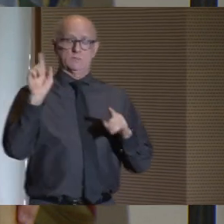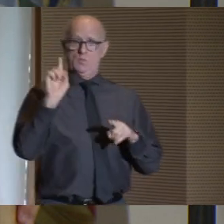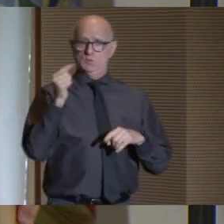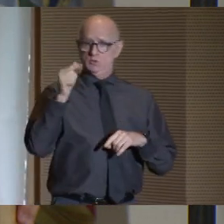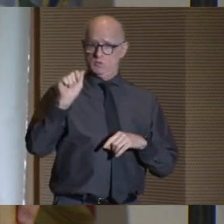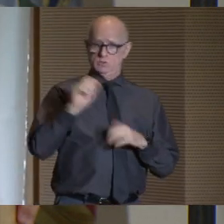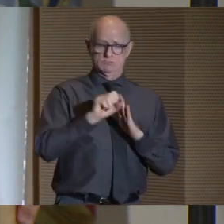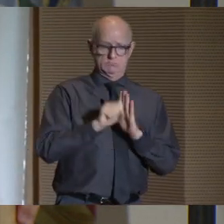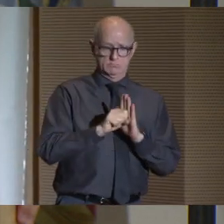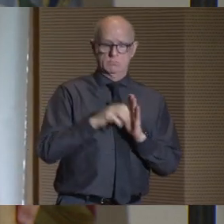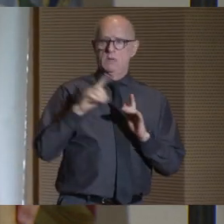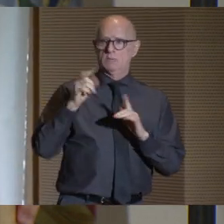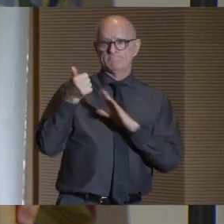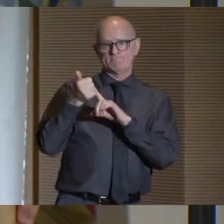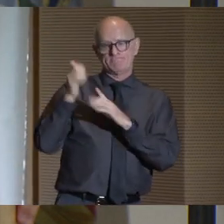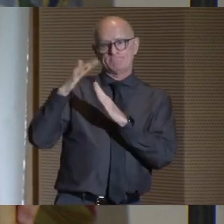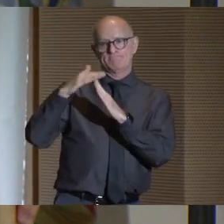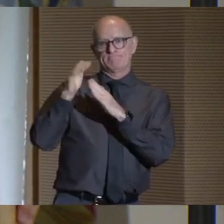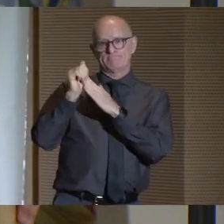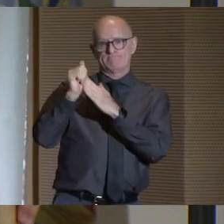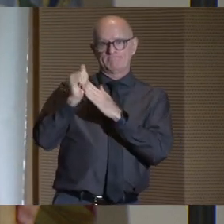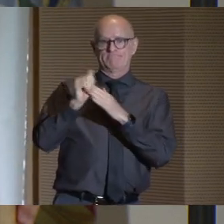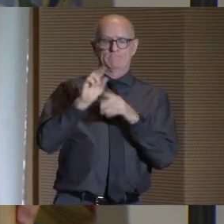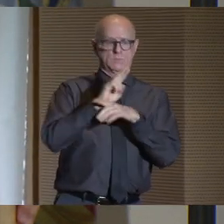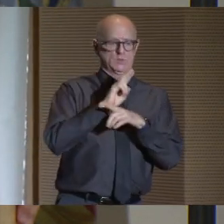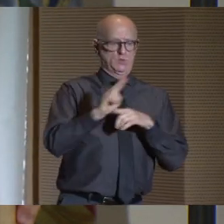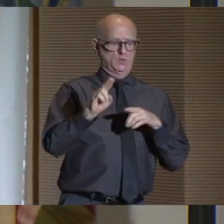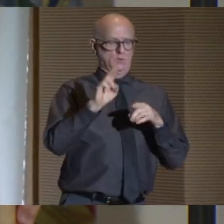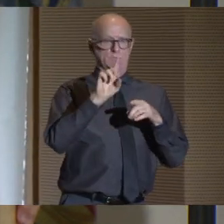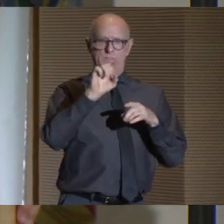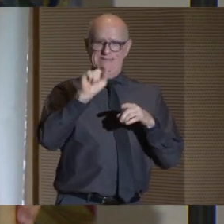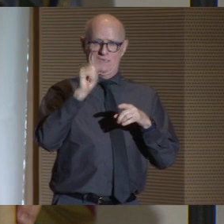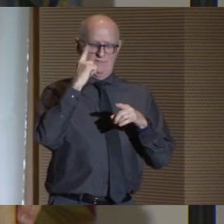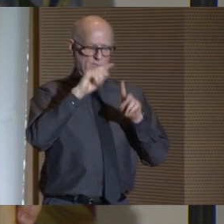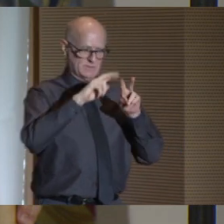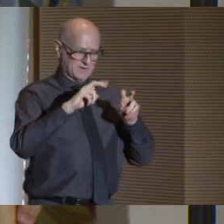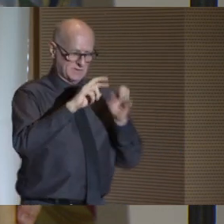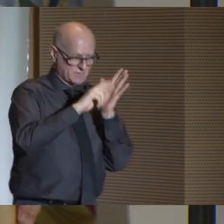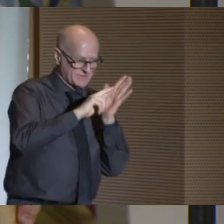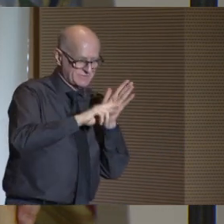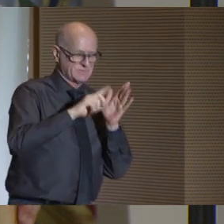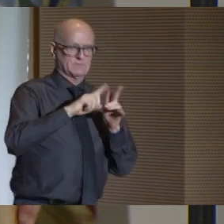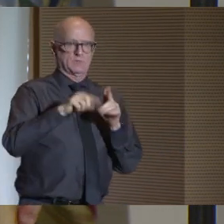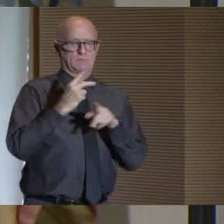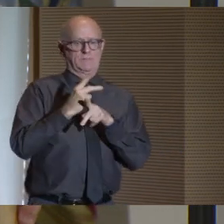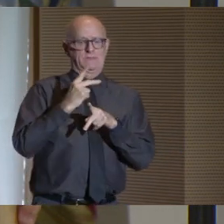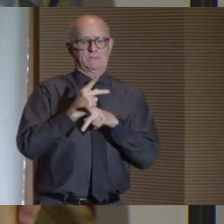a national leader in the use of data-driven diagnostics research to improve student retention,